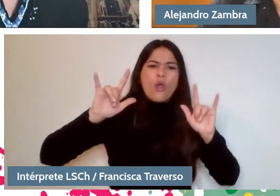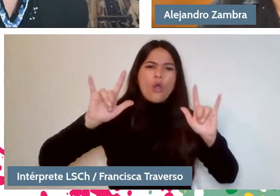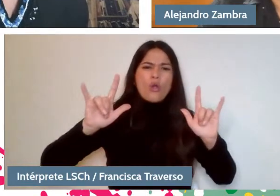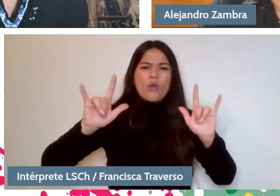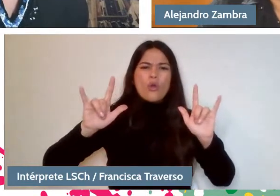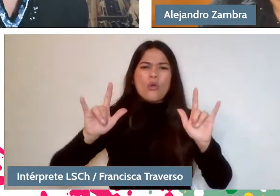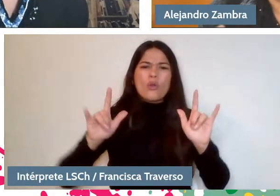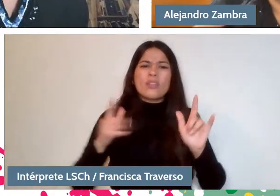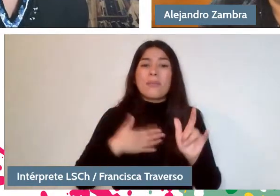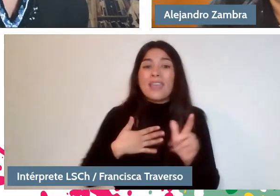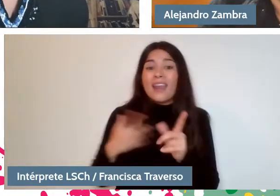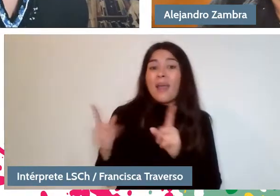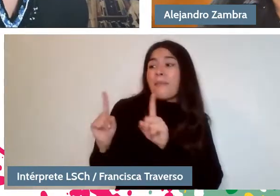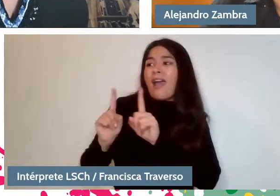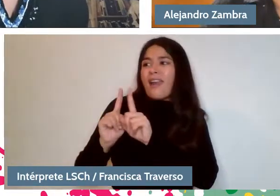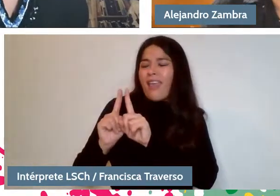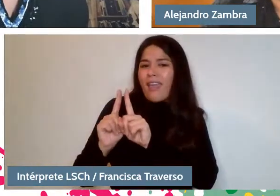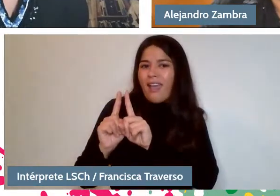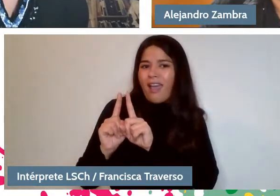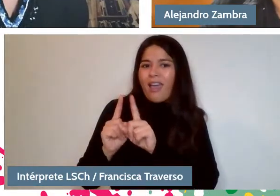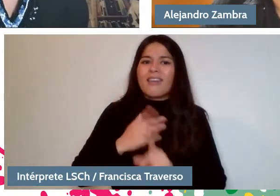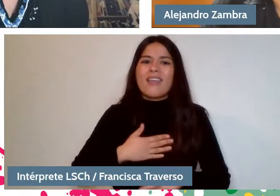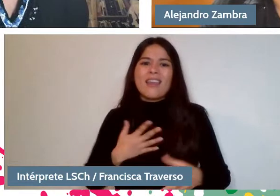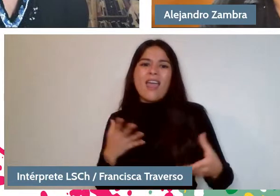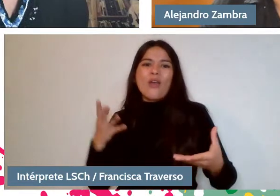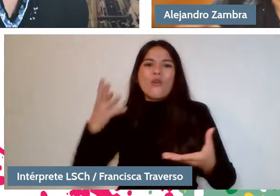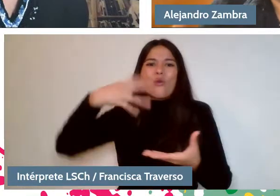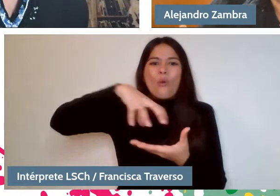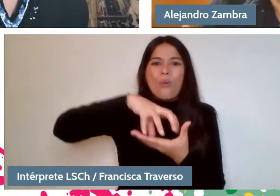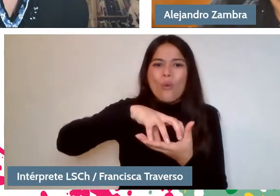to a commune, to a territory, to a country.